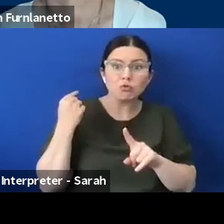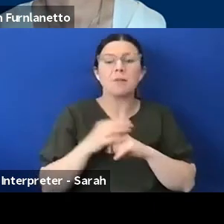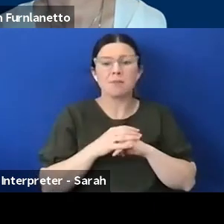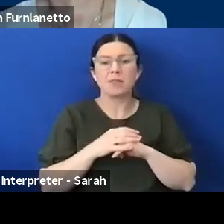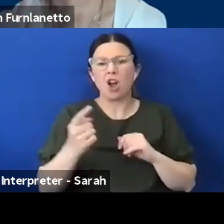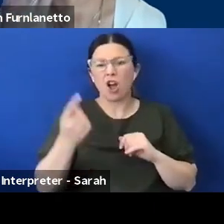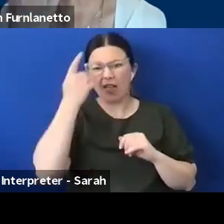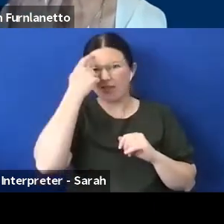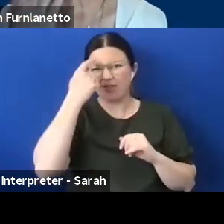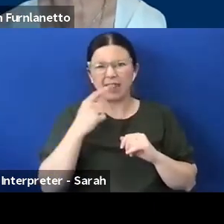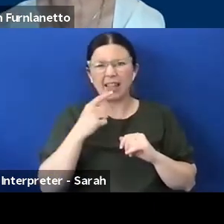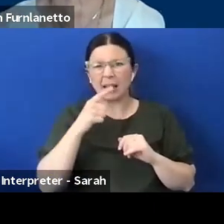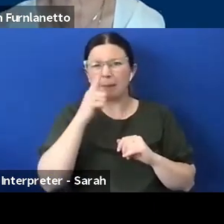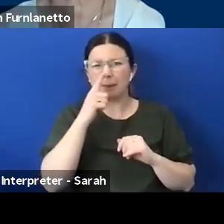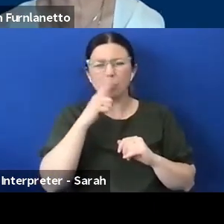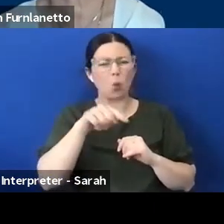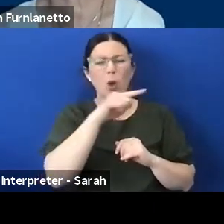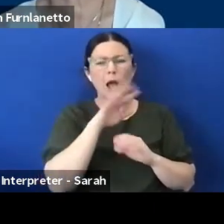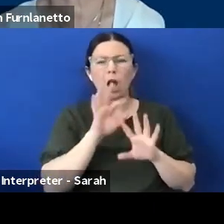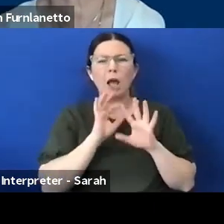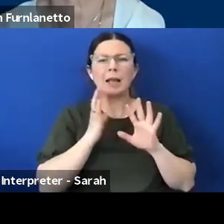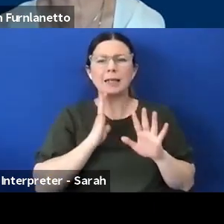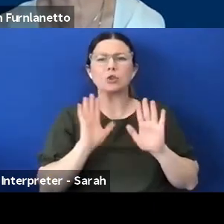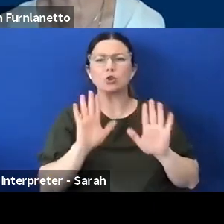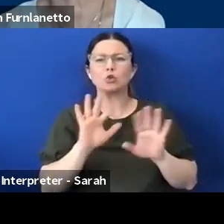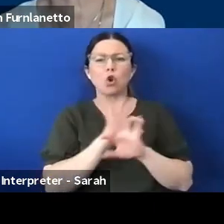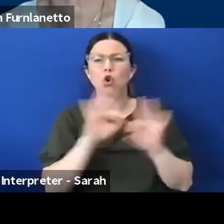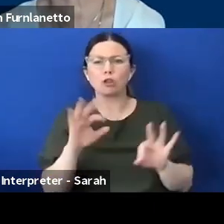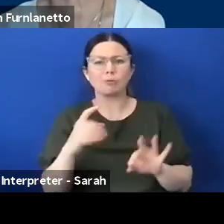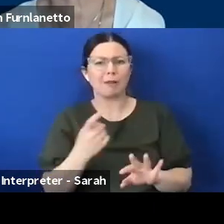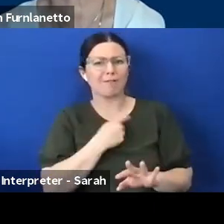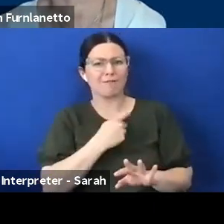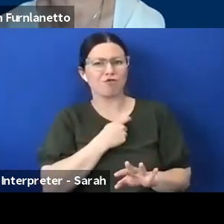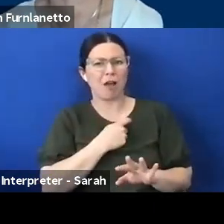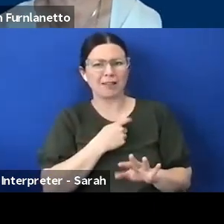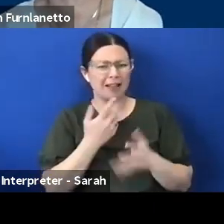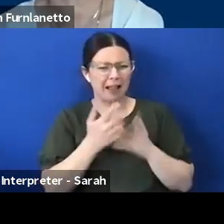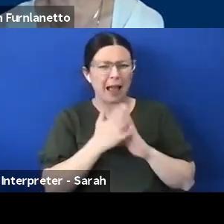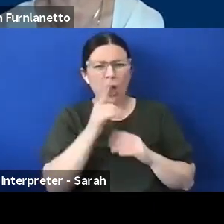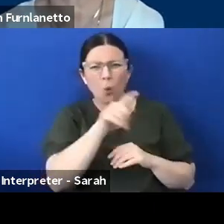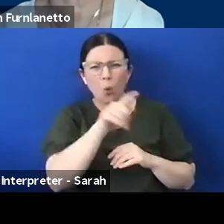be afraid of doing that because how else are you you're going to learn how are you going to learn